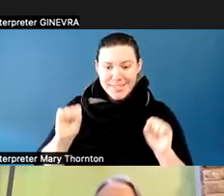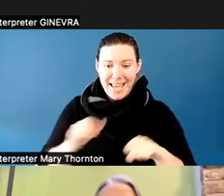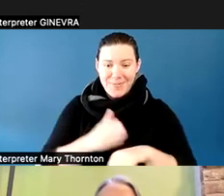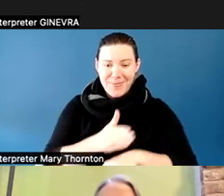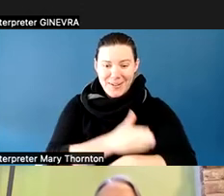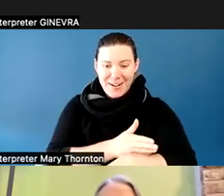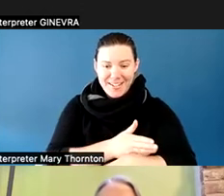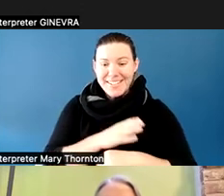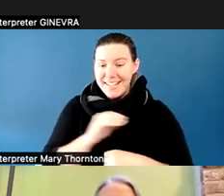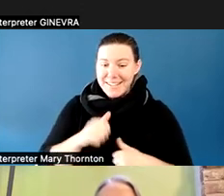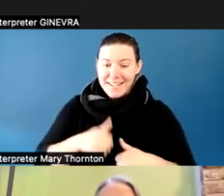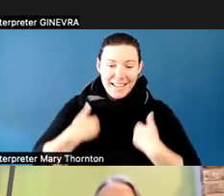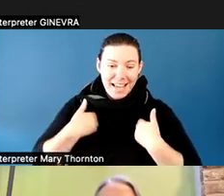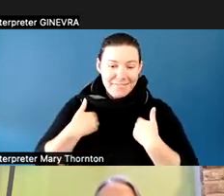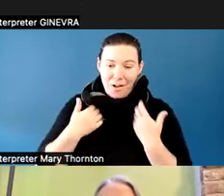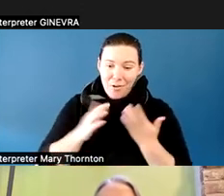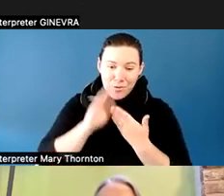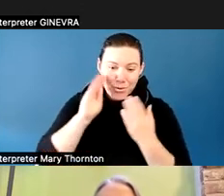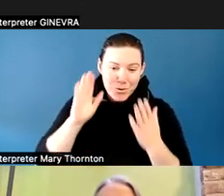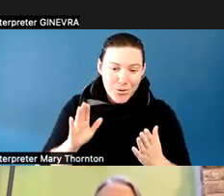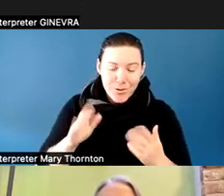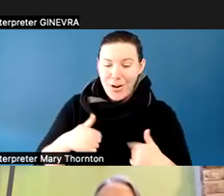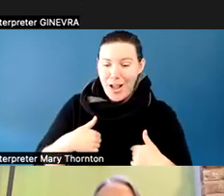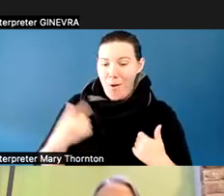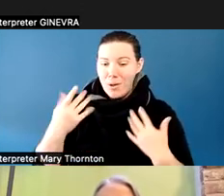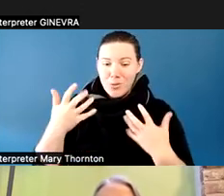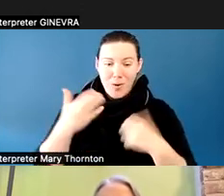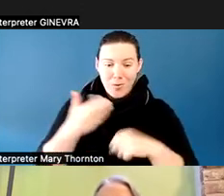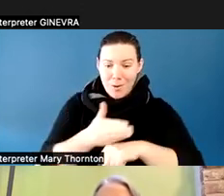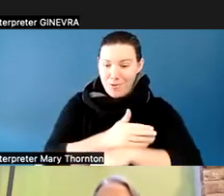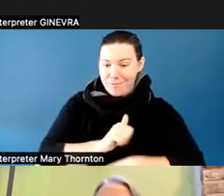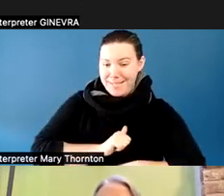and I'm a lifelong learner, always trying to improve. So I'm not saying these students,